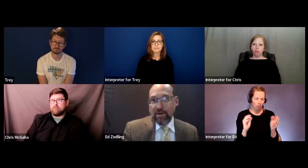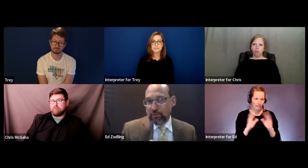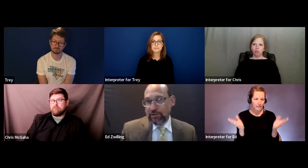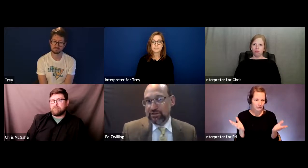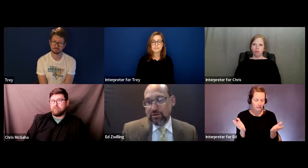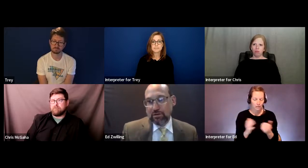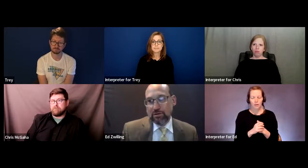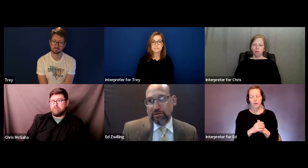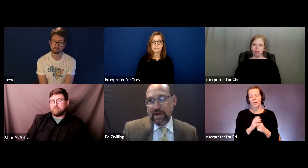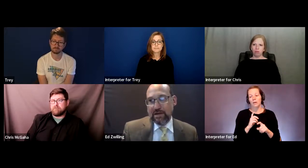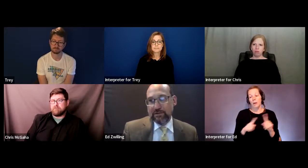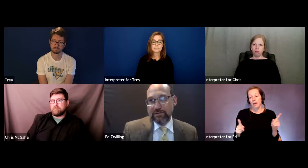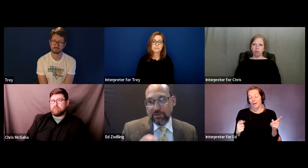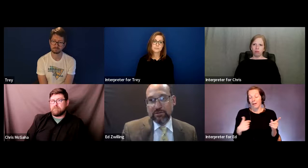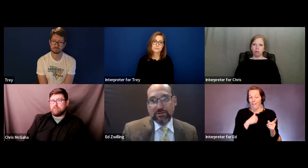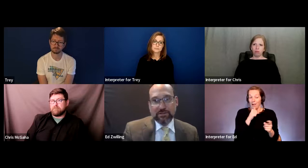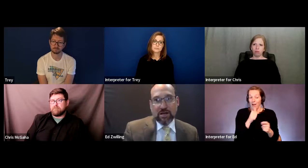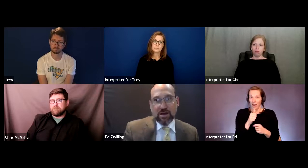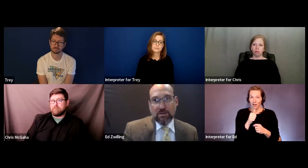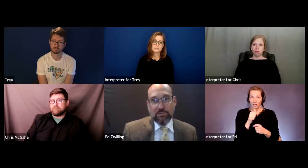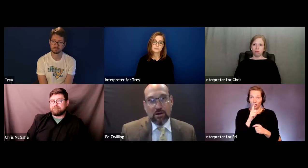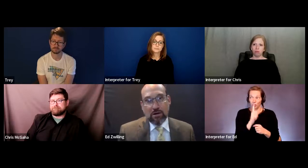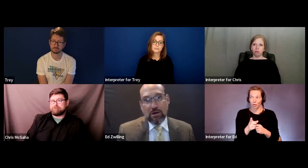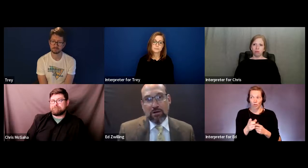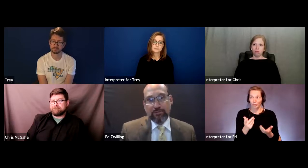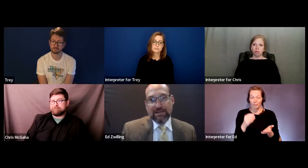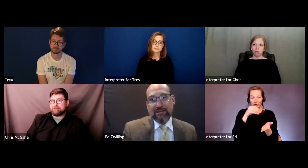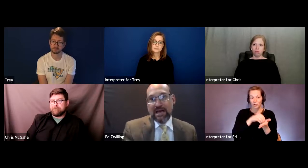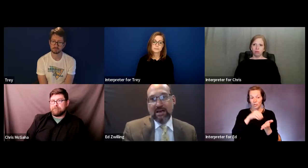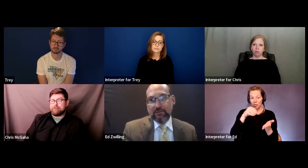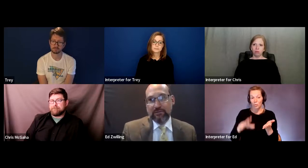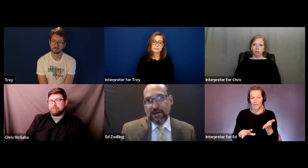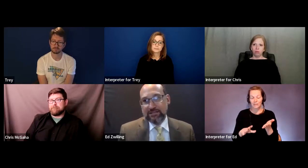But I'm not really sure that students get that